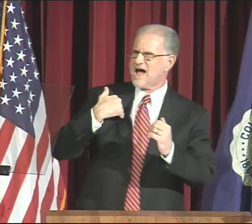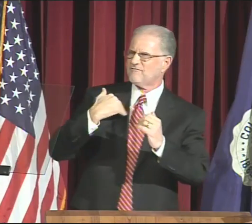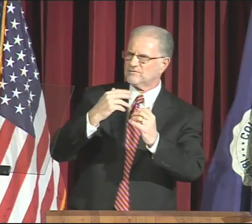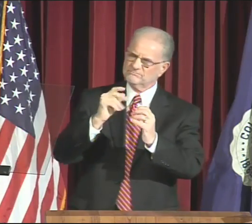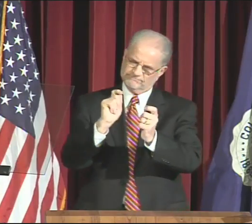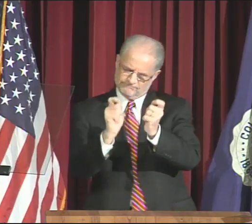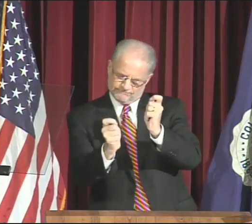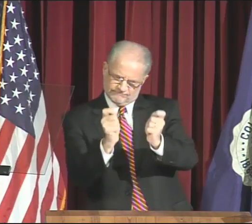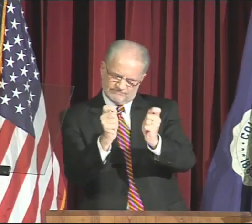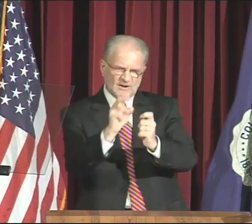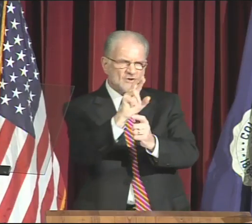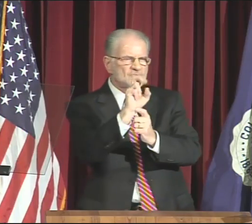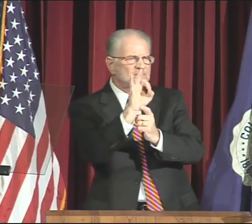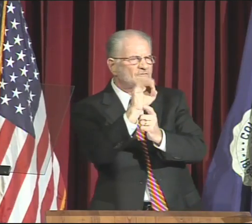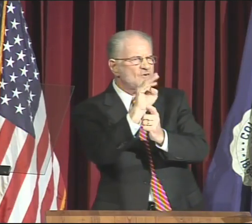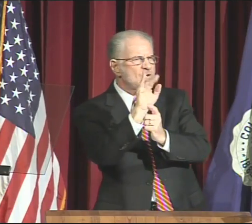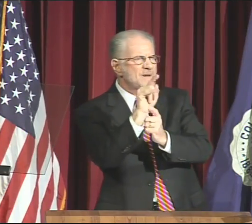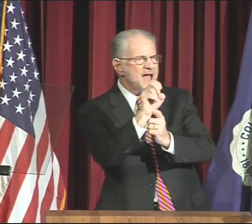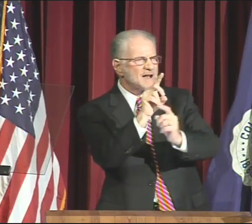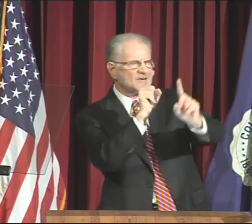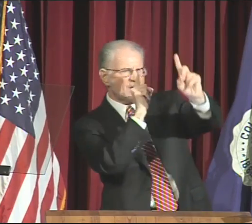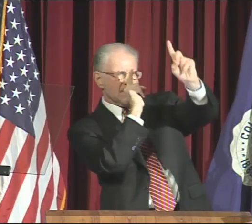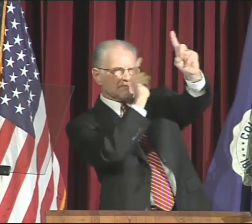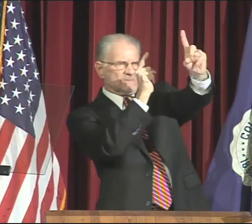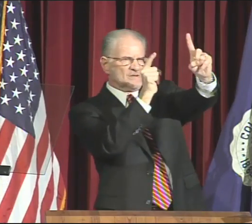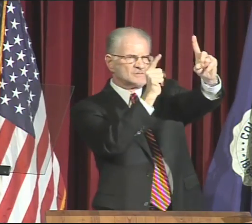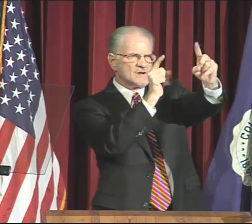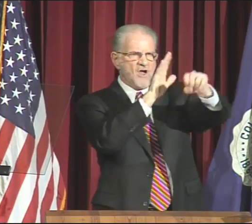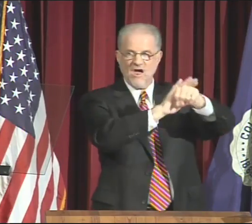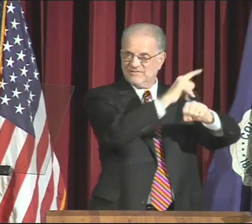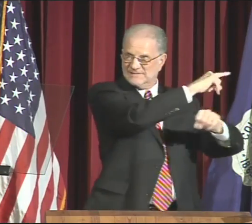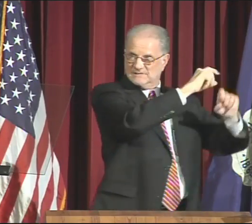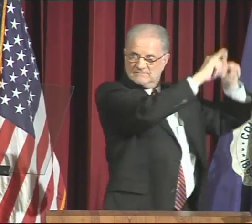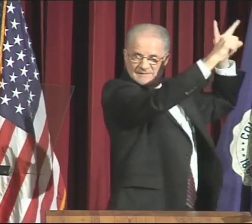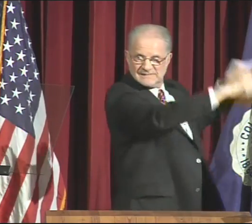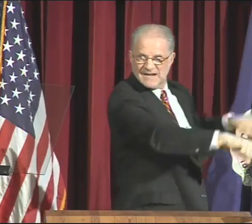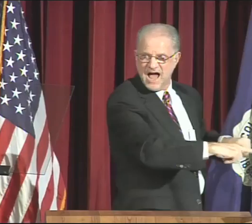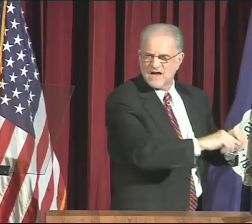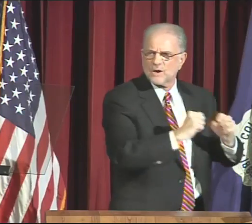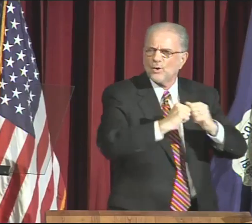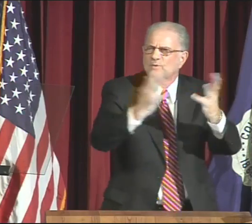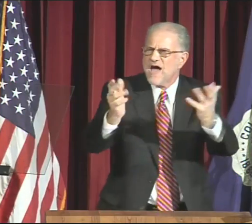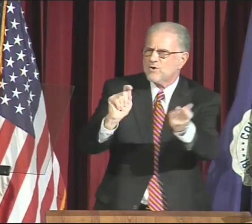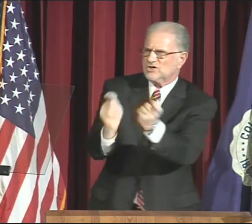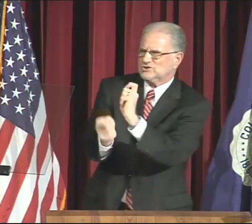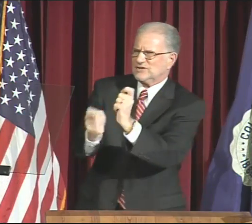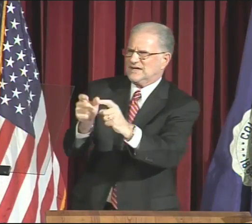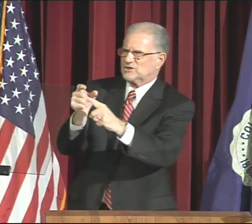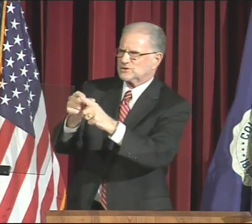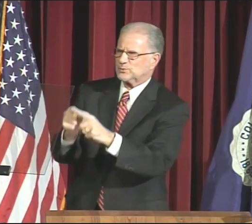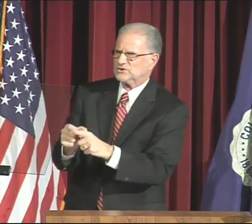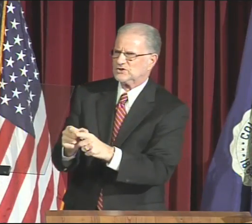I have reformatted the mission on this slide -